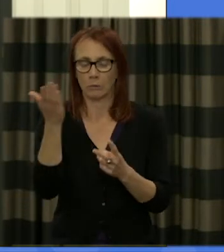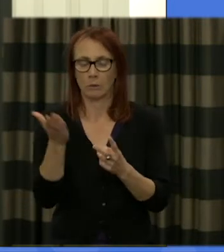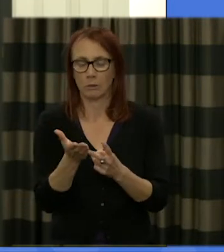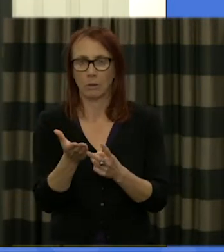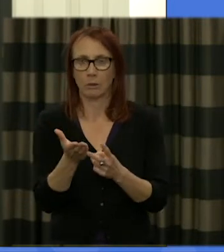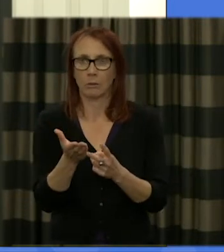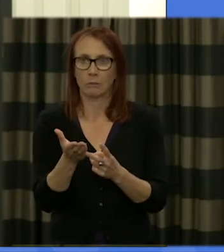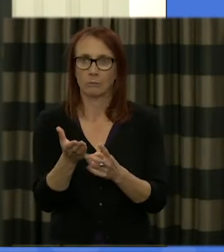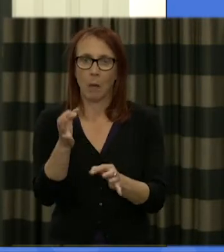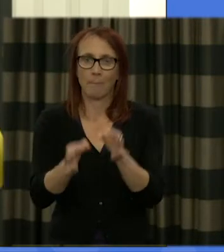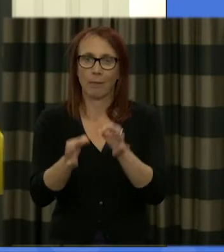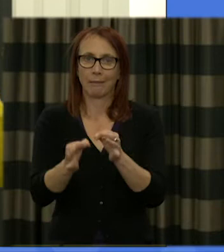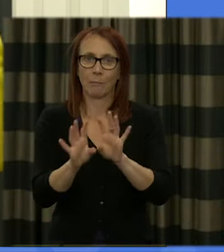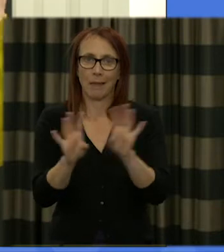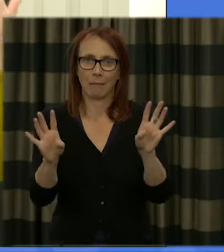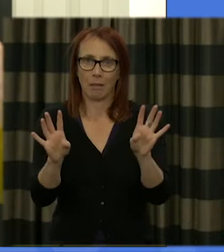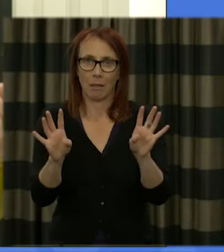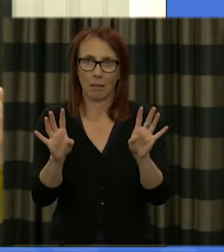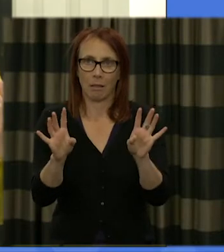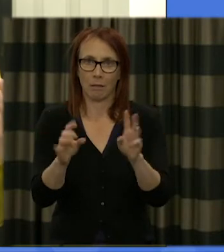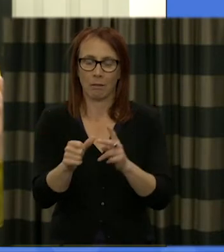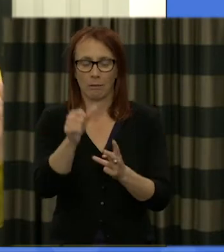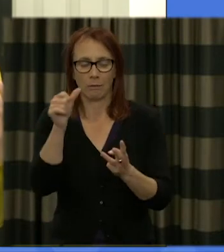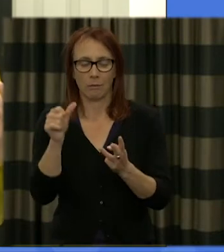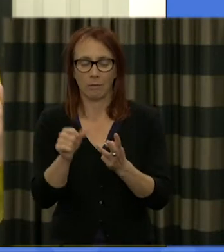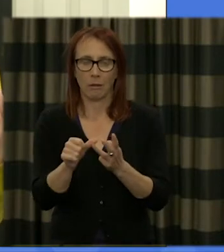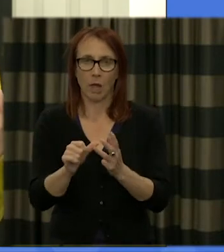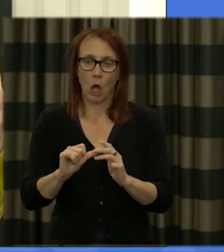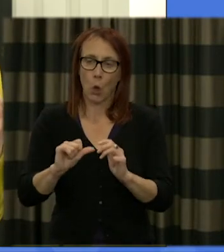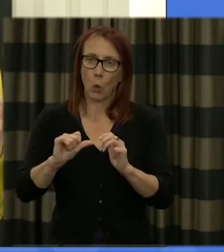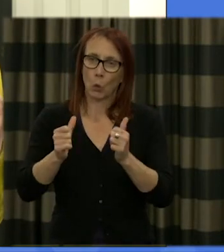panel and then we're going to have quite a good period of time at the table